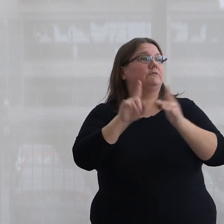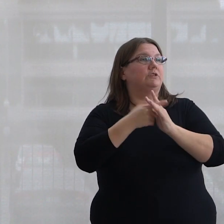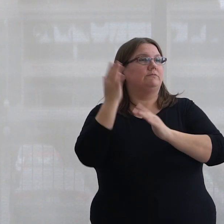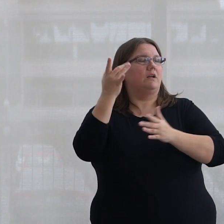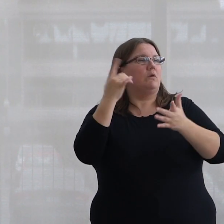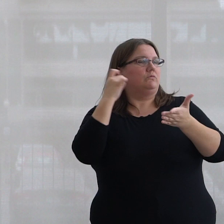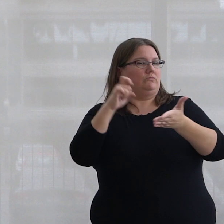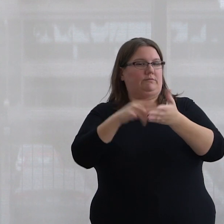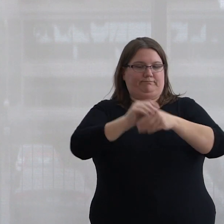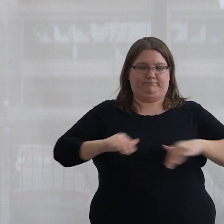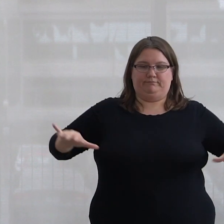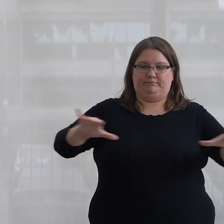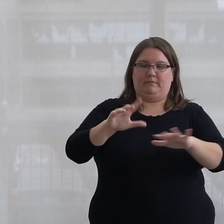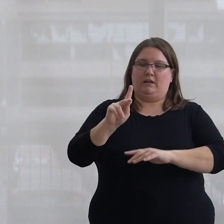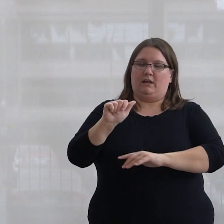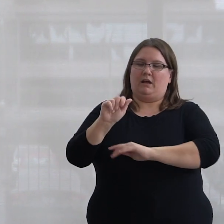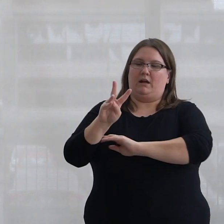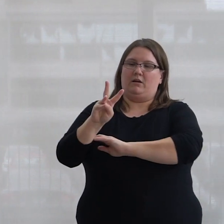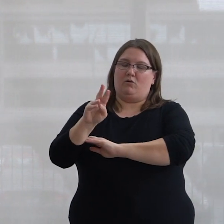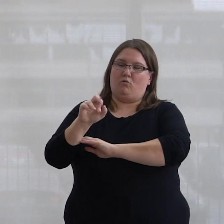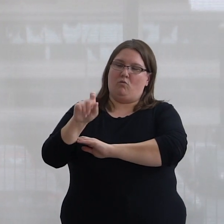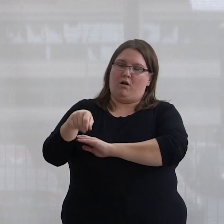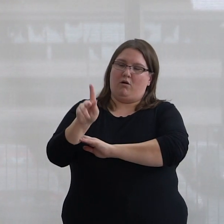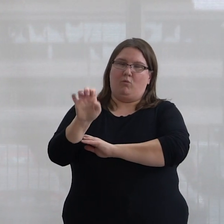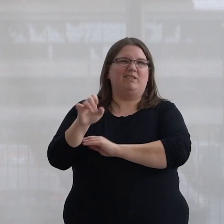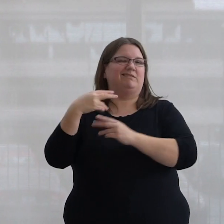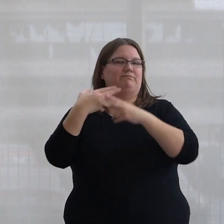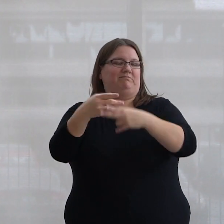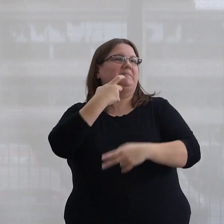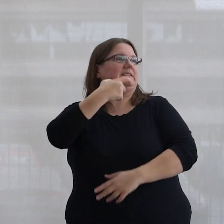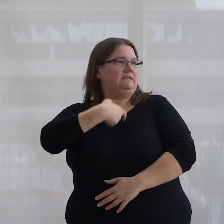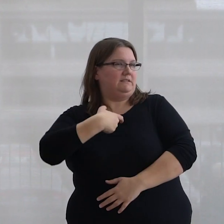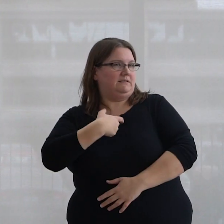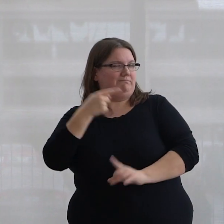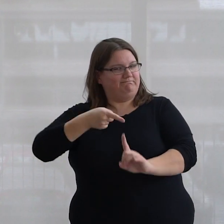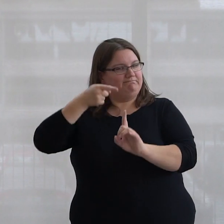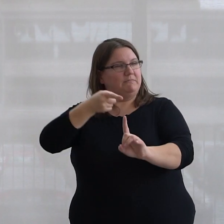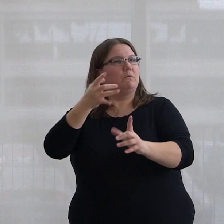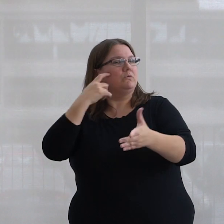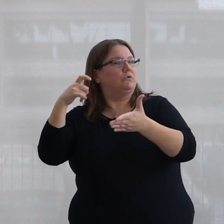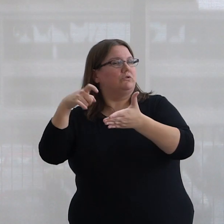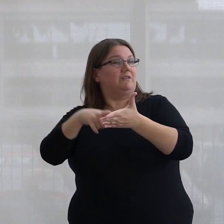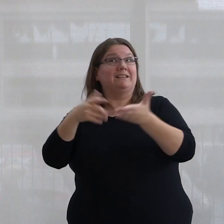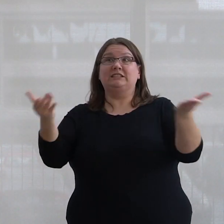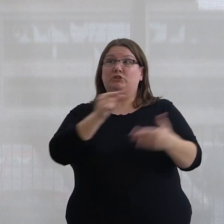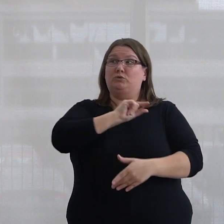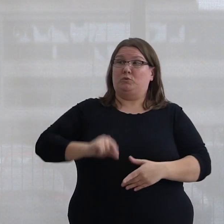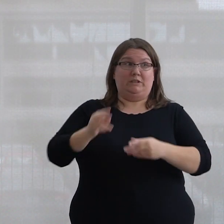our presence in Cataraqui, which we now know as Kingston. And more specifically, I would like to acknowledge that we here at Queen's University